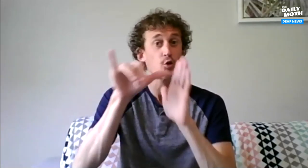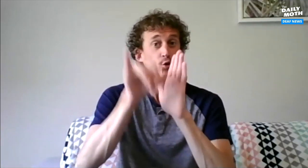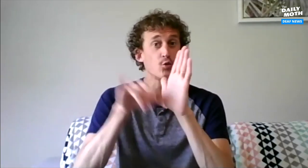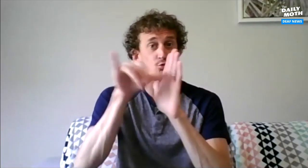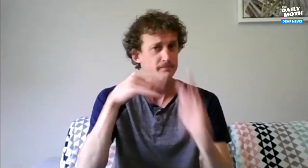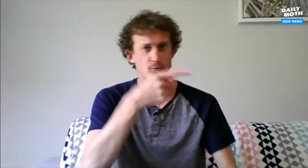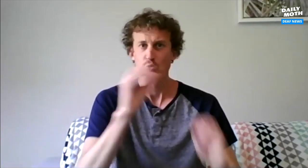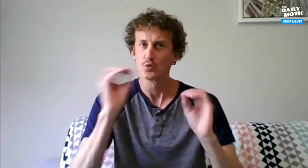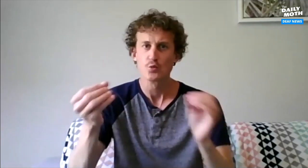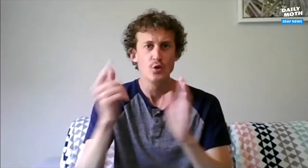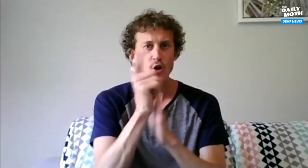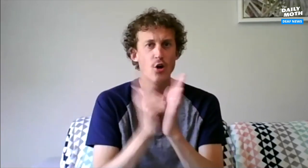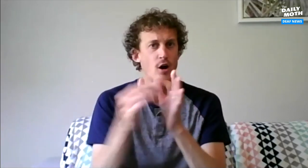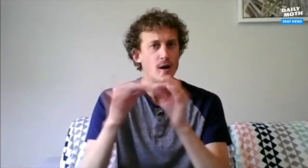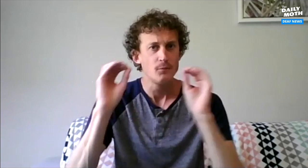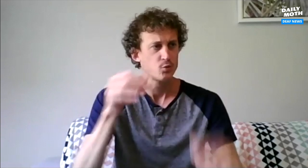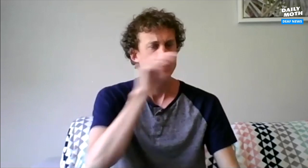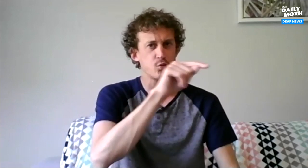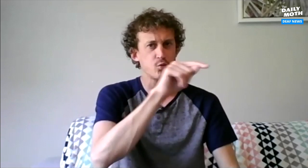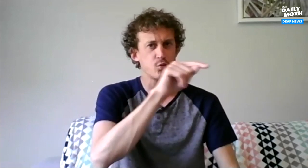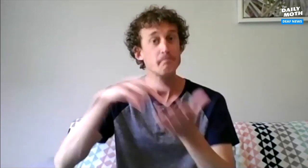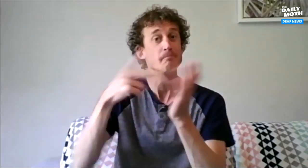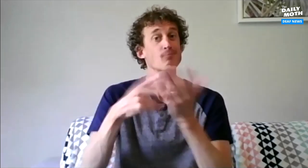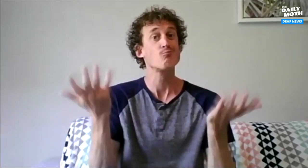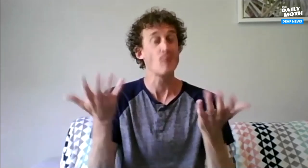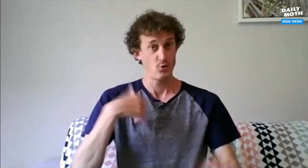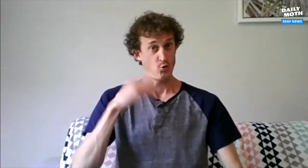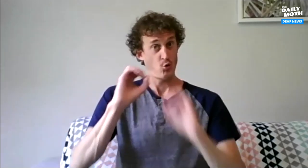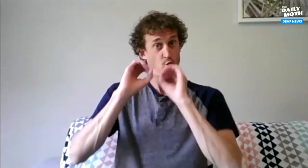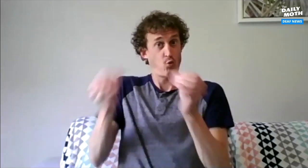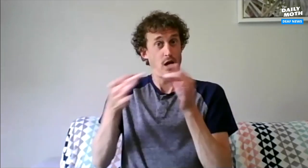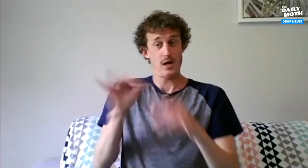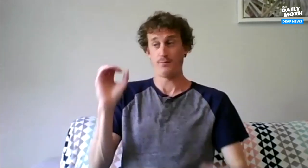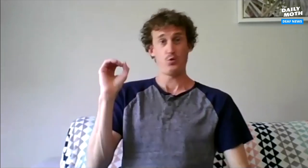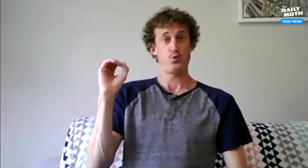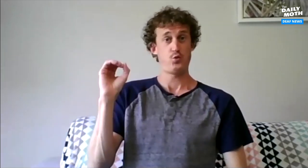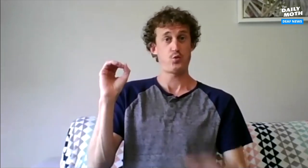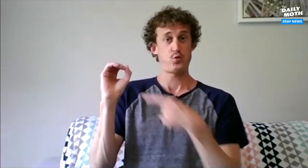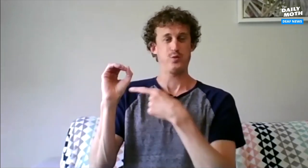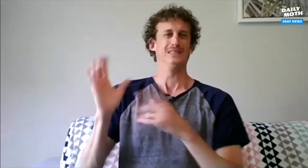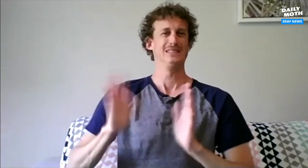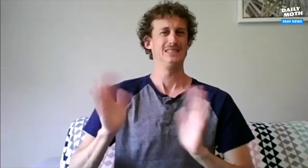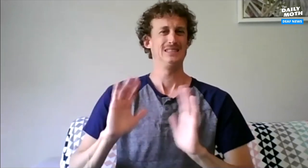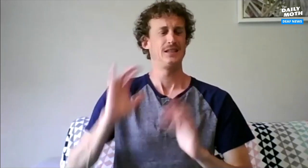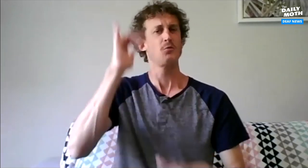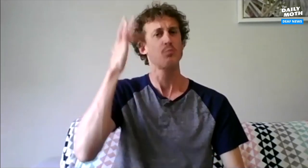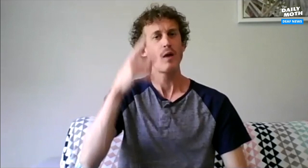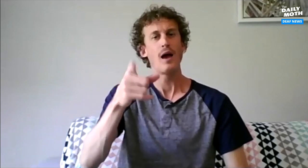and YouTube, there are no law requiring captions. This means I could get absolutely no captioning which is not what I want.